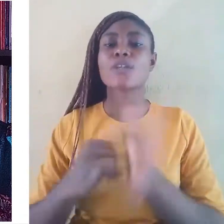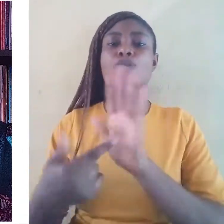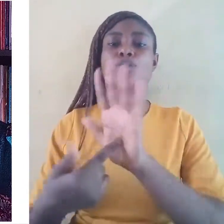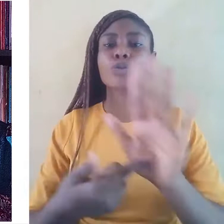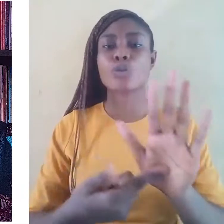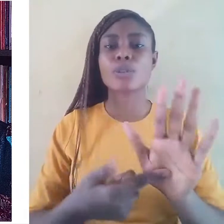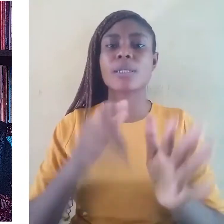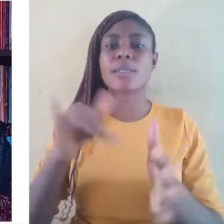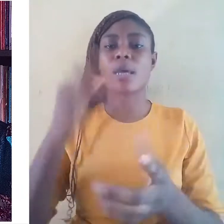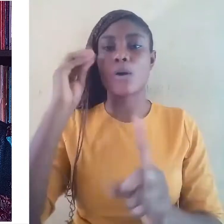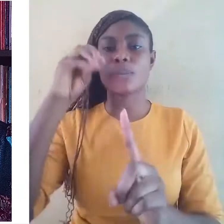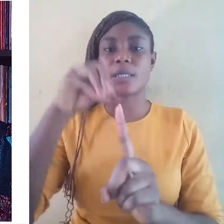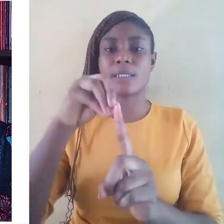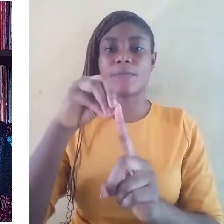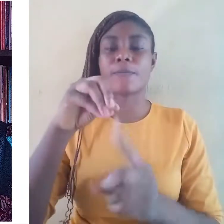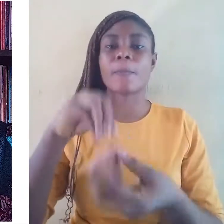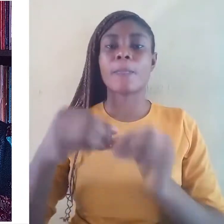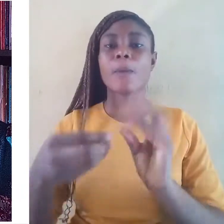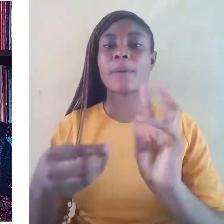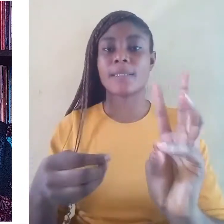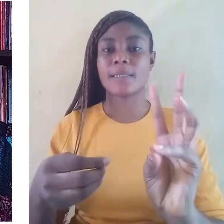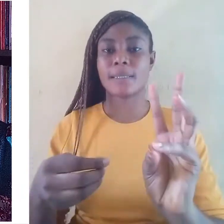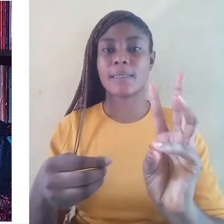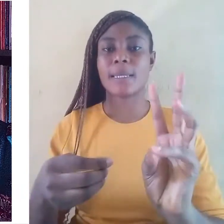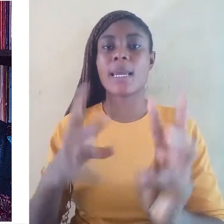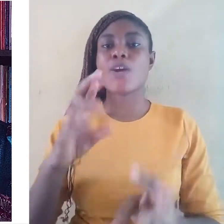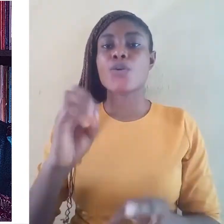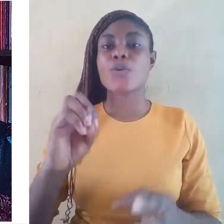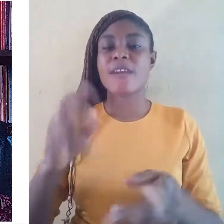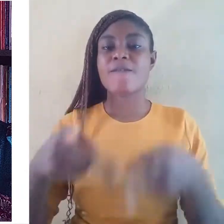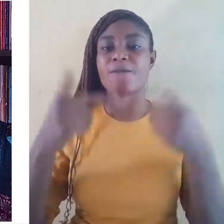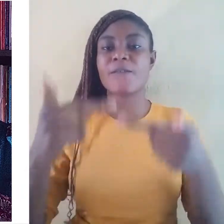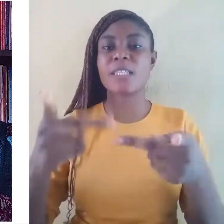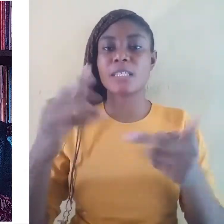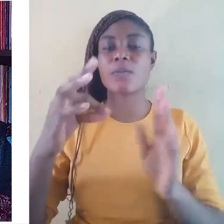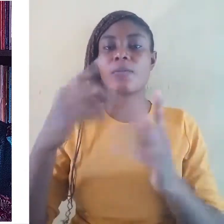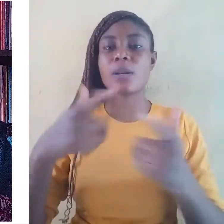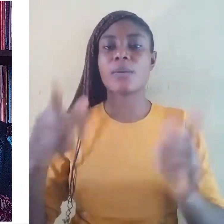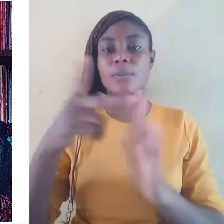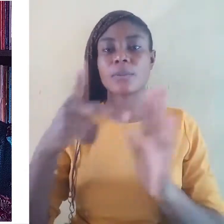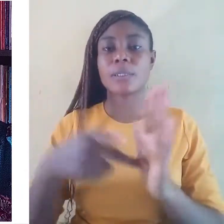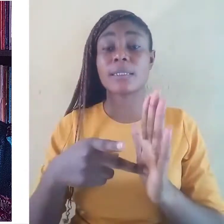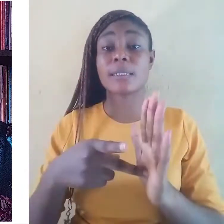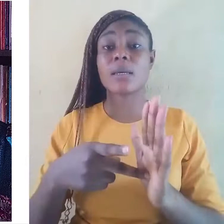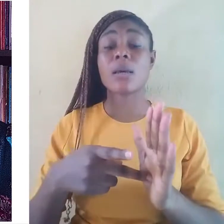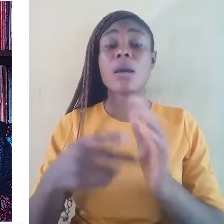Revision of language policies Countries should develop robust language policies